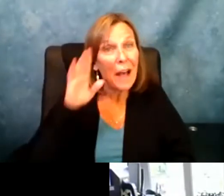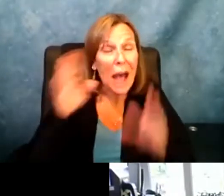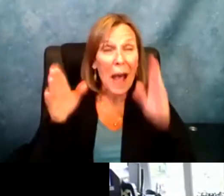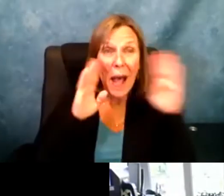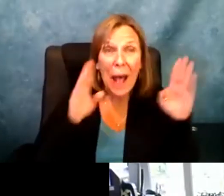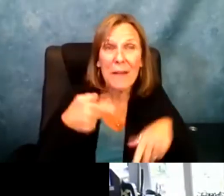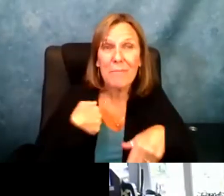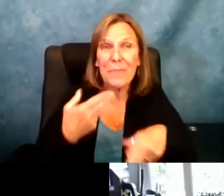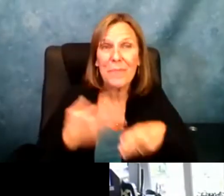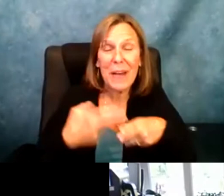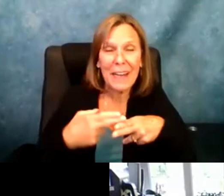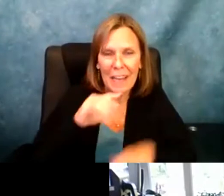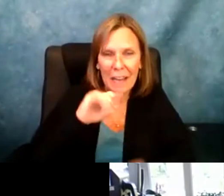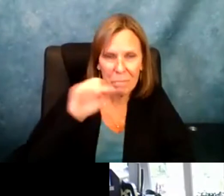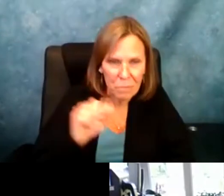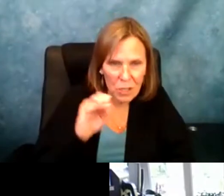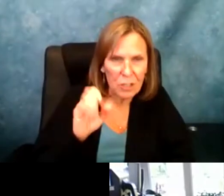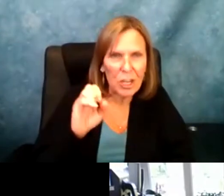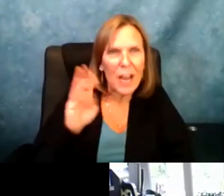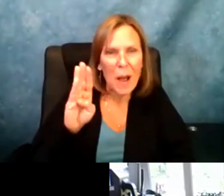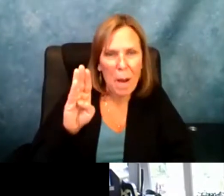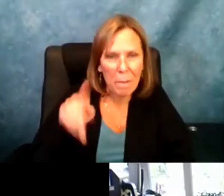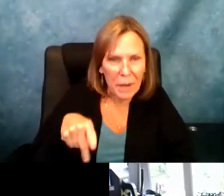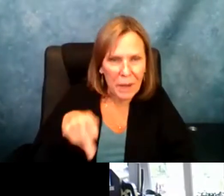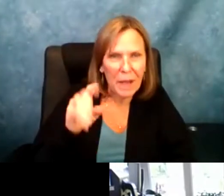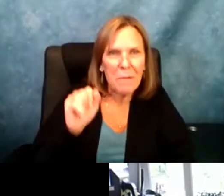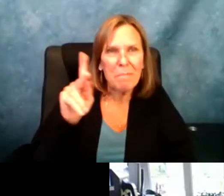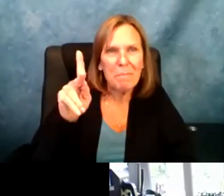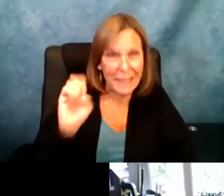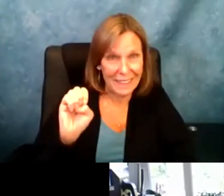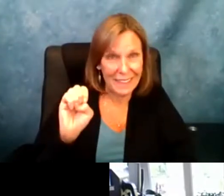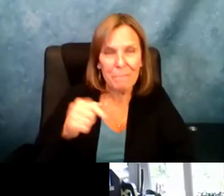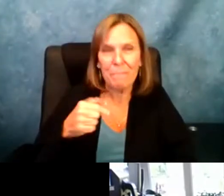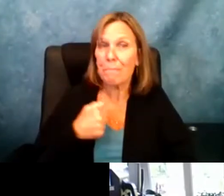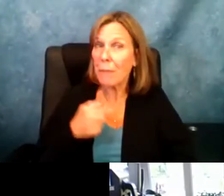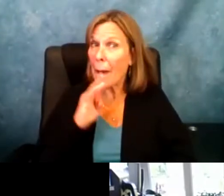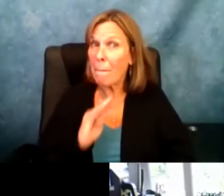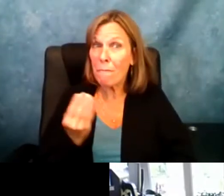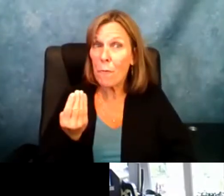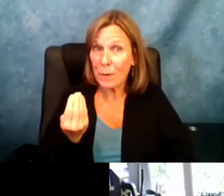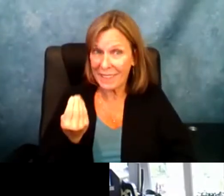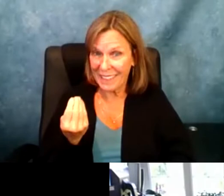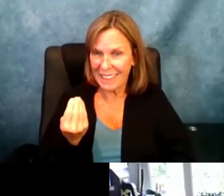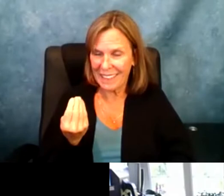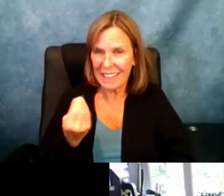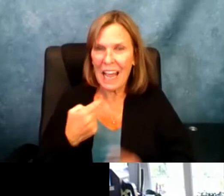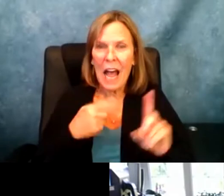Jacob, can you introduce yourself? >> Jacob: Yeah. Hi, my name is